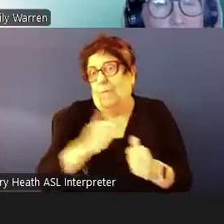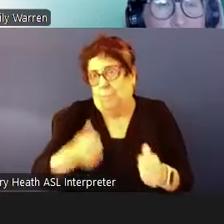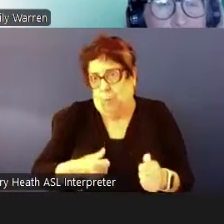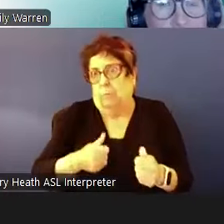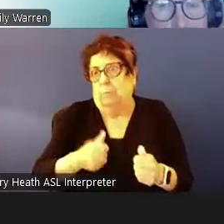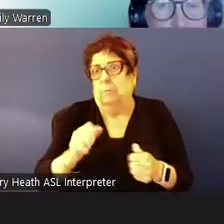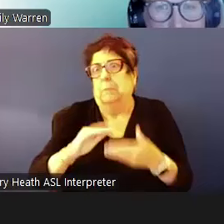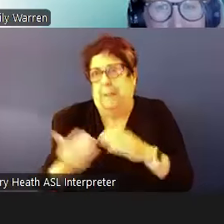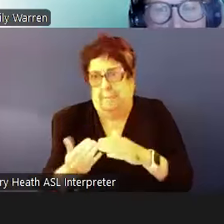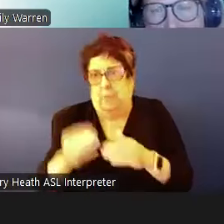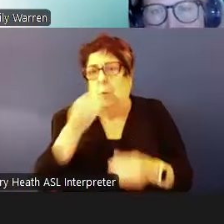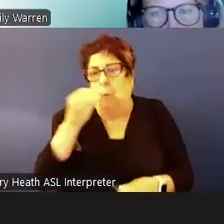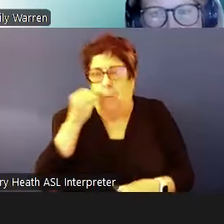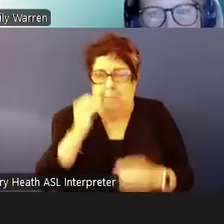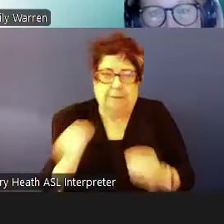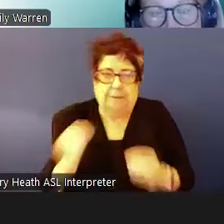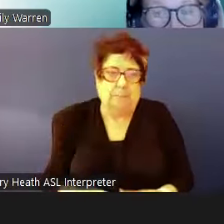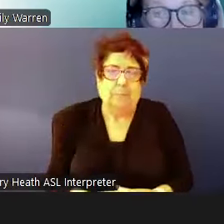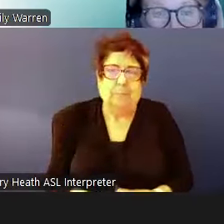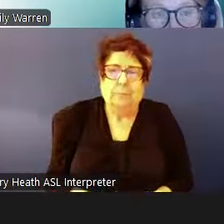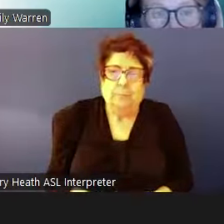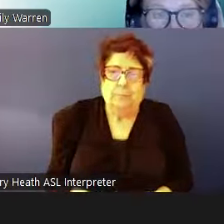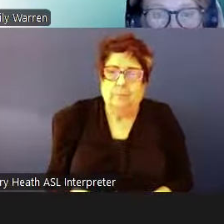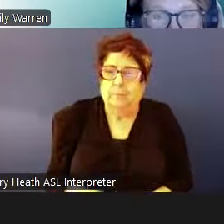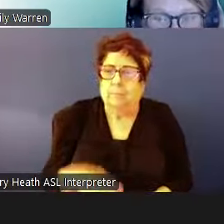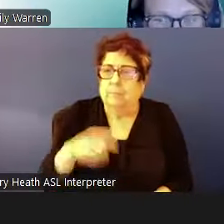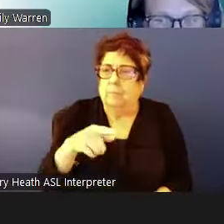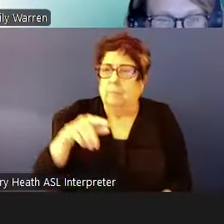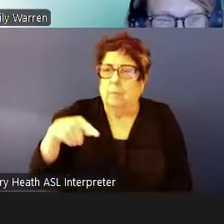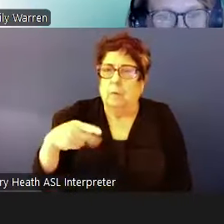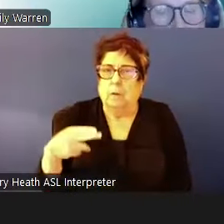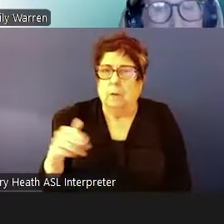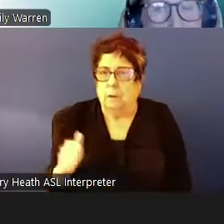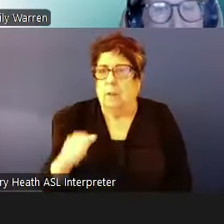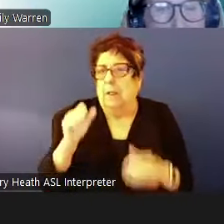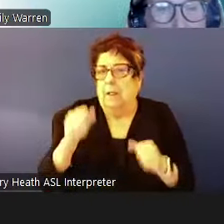The second piece is that PHA can adopt separate mainstream preferences. And